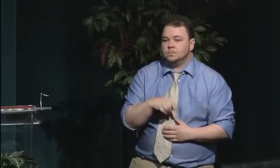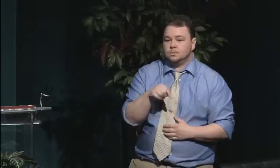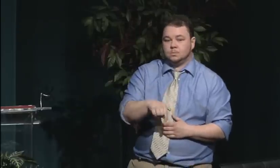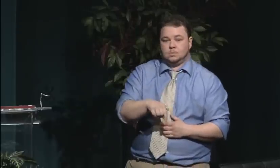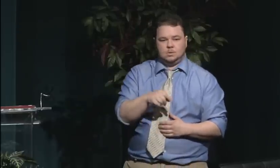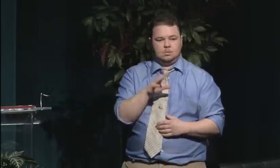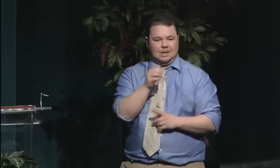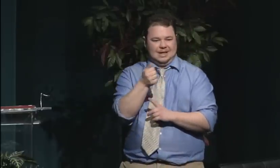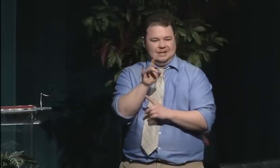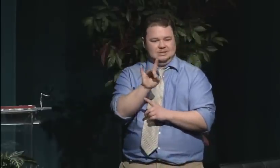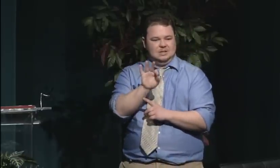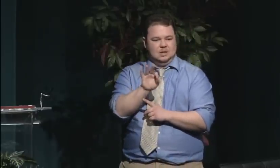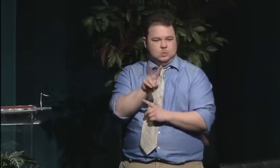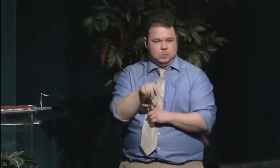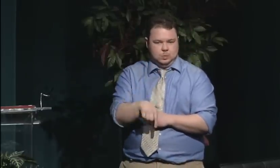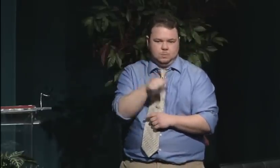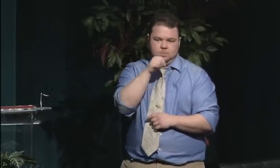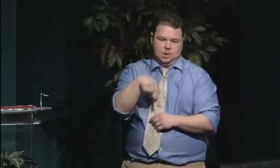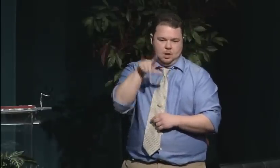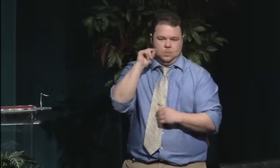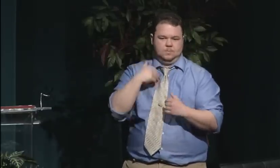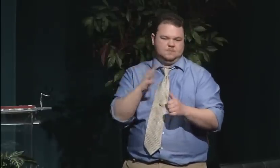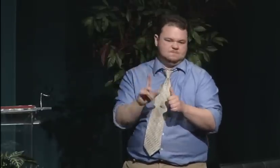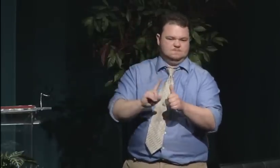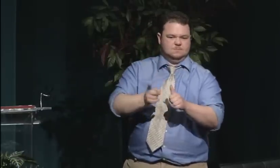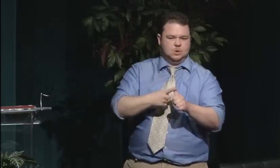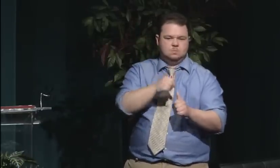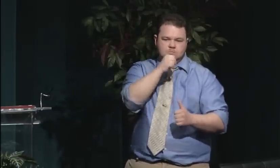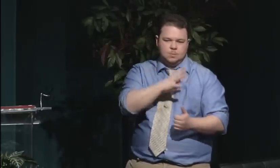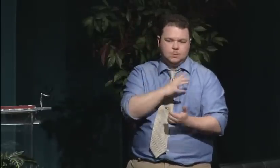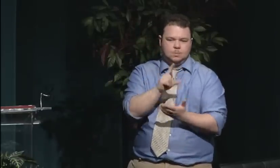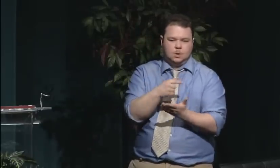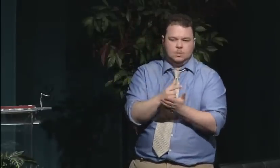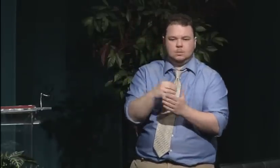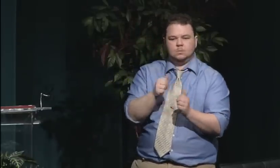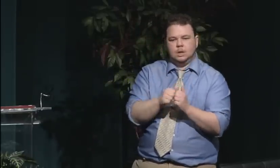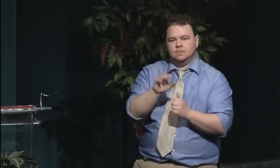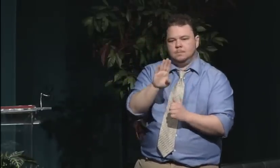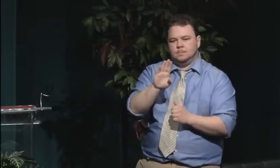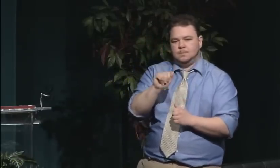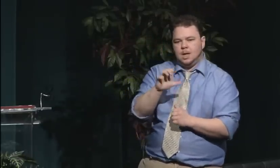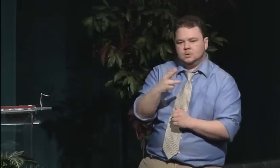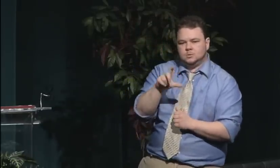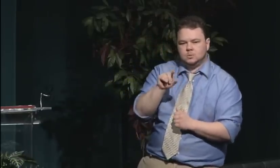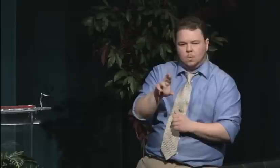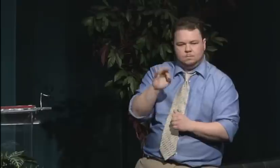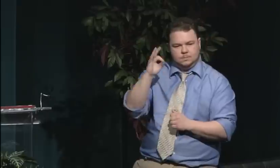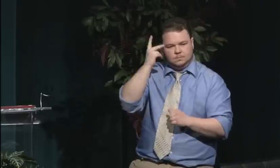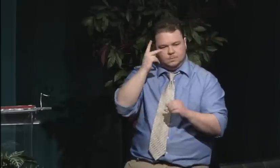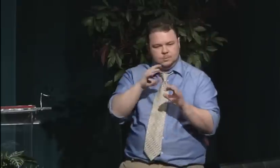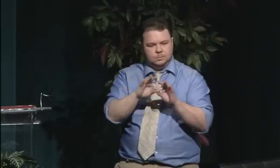and we don't have money for any of those things. It just so happened that Congress had given money